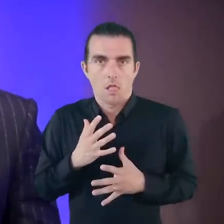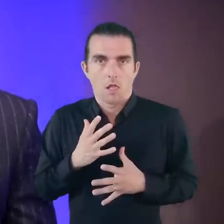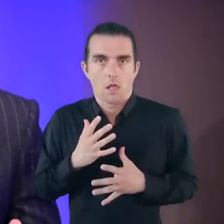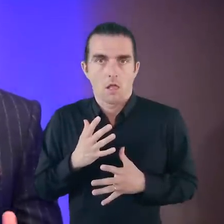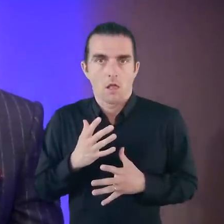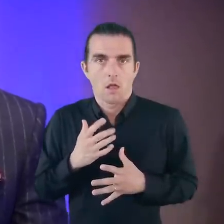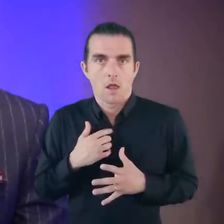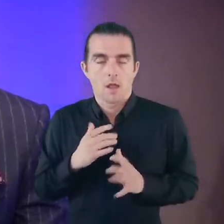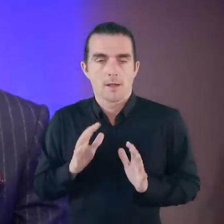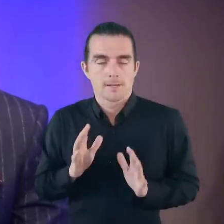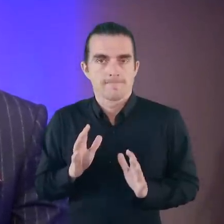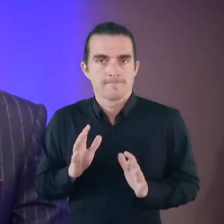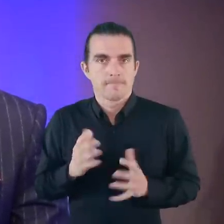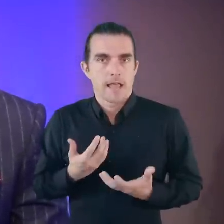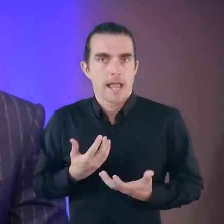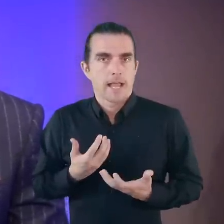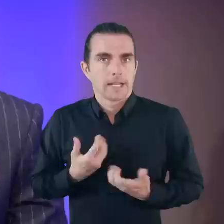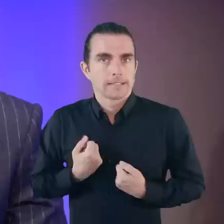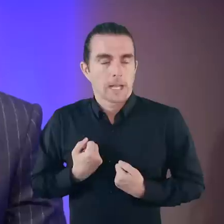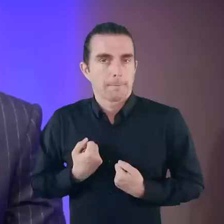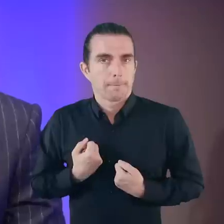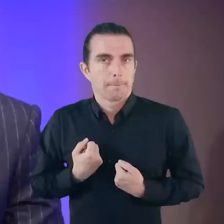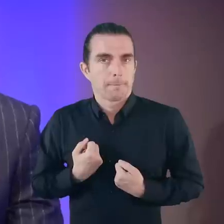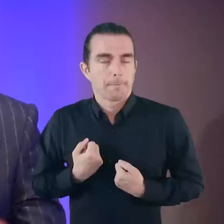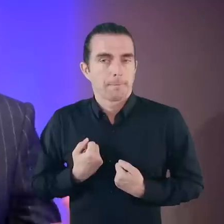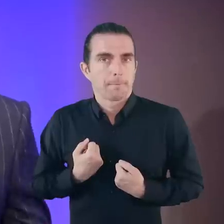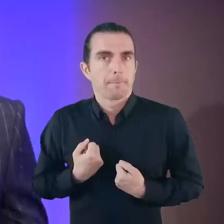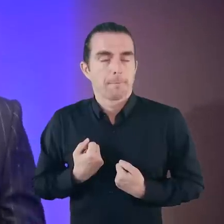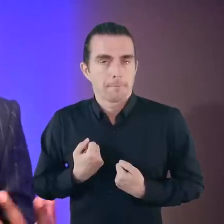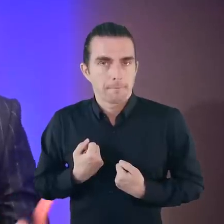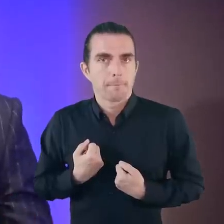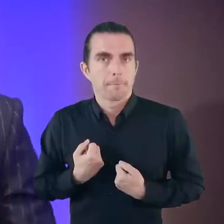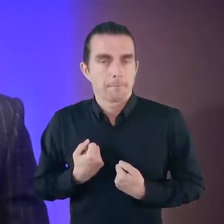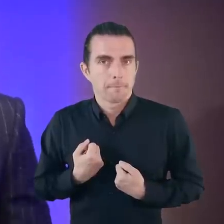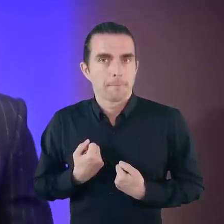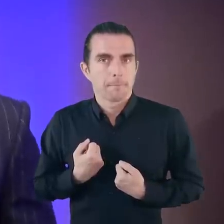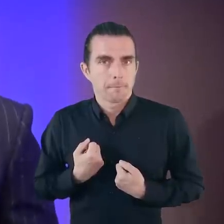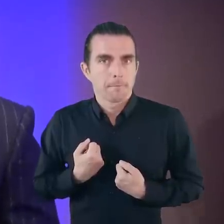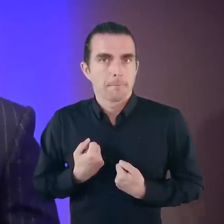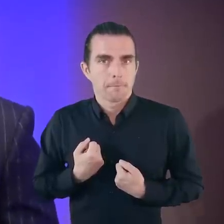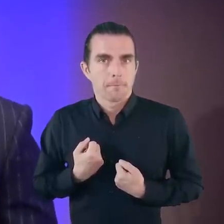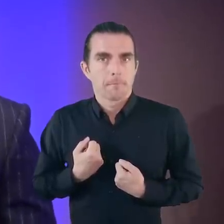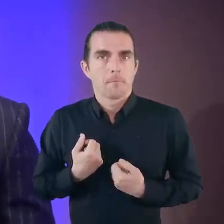And so I accept this as a situation,